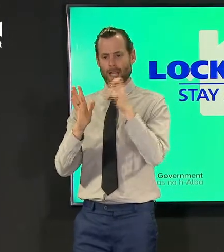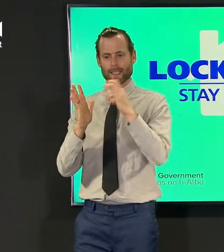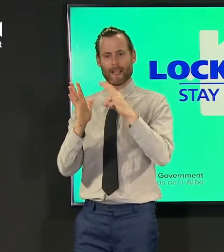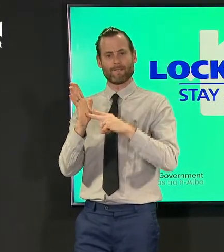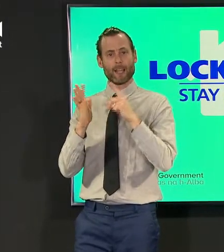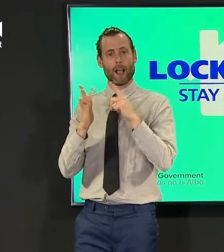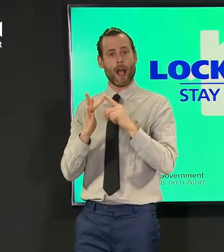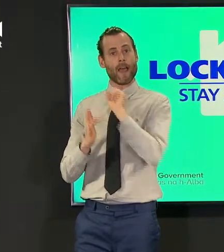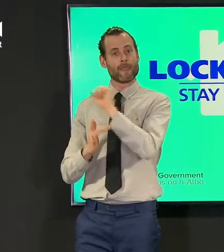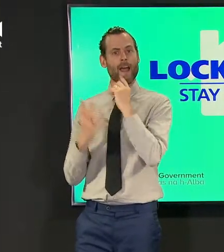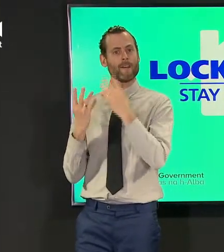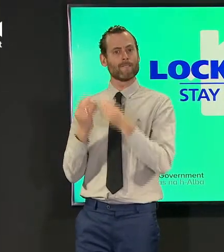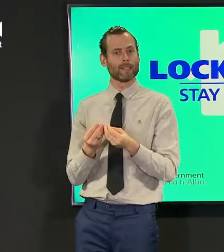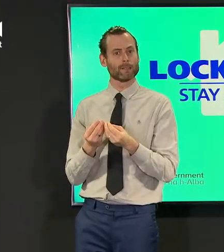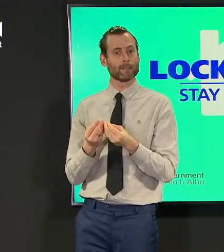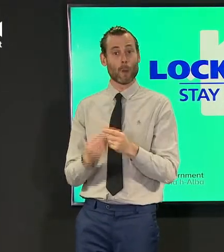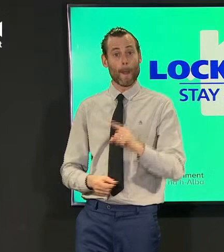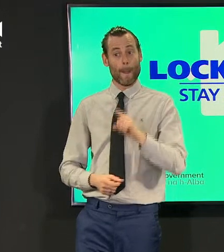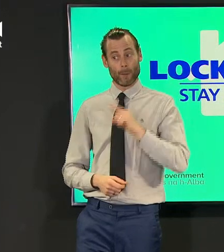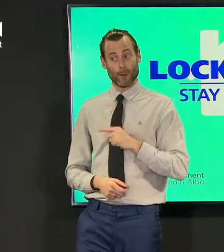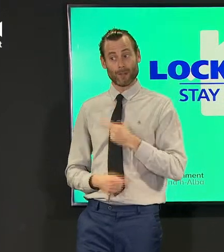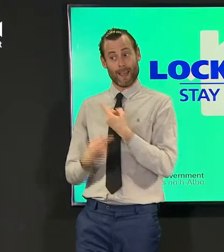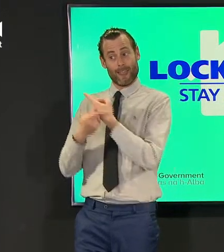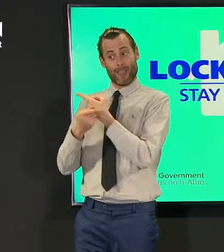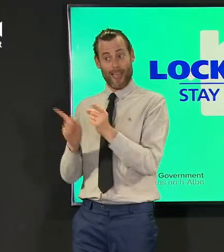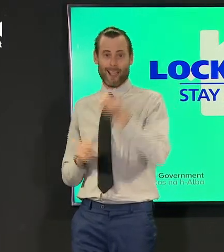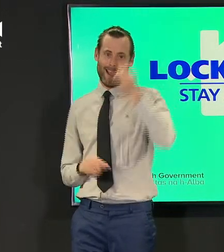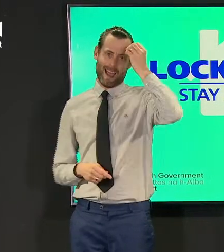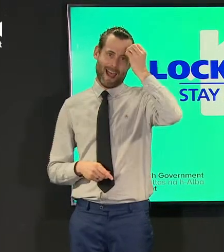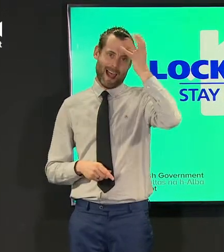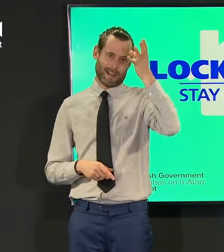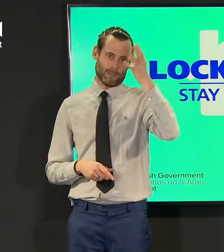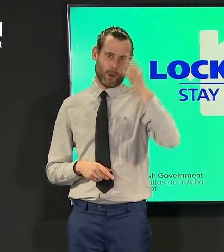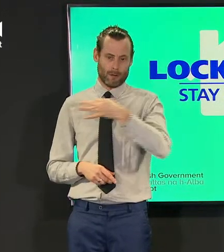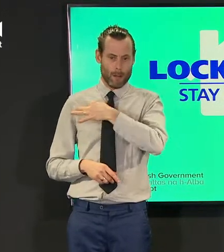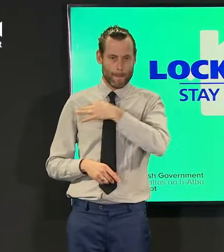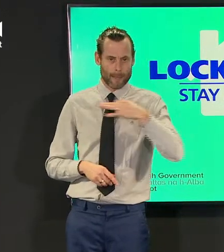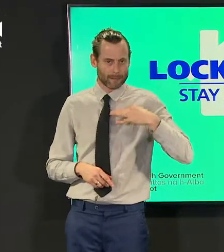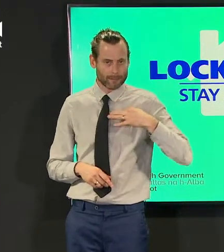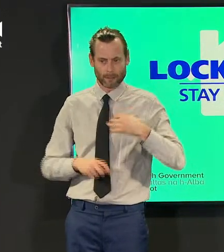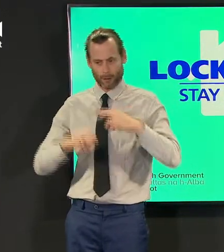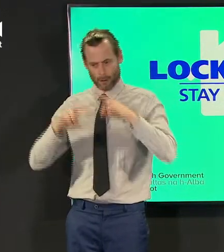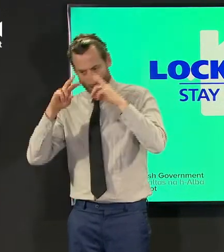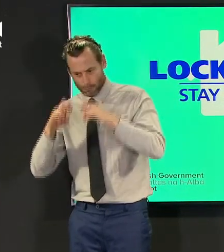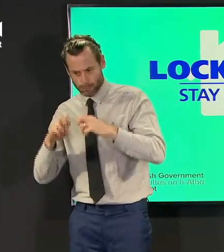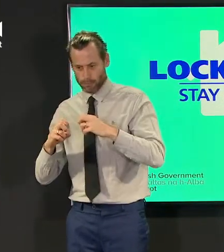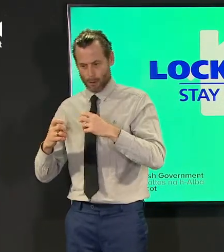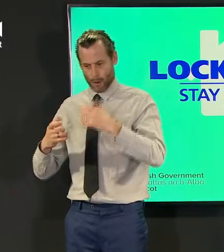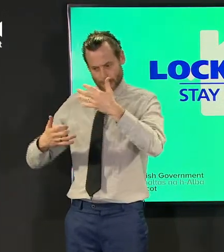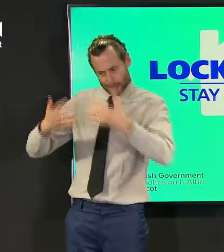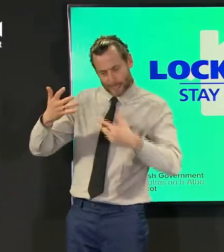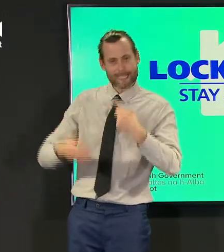that this is clinical expert advice that trawls through the data with people who have dedicated